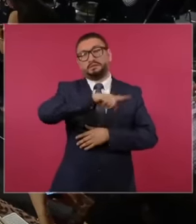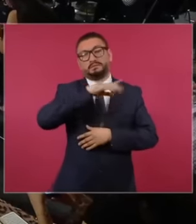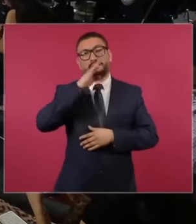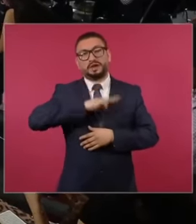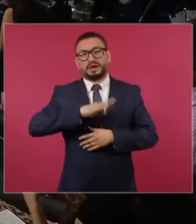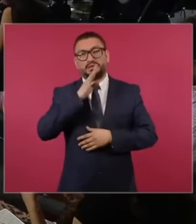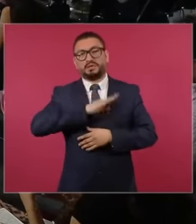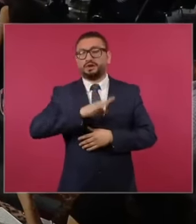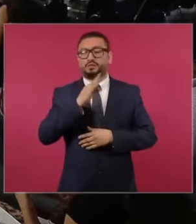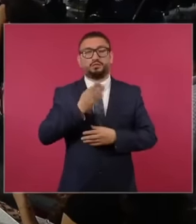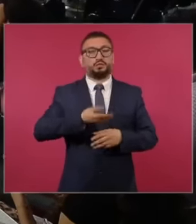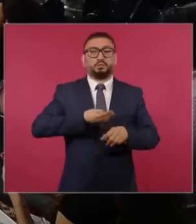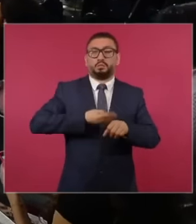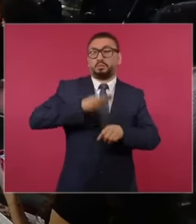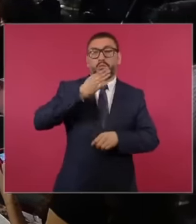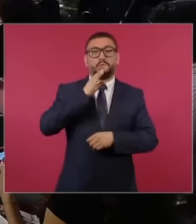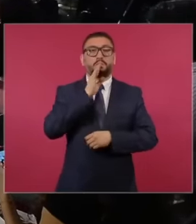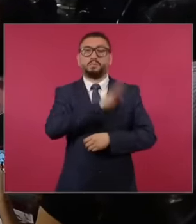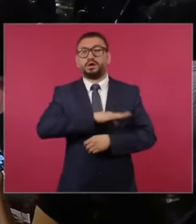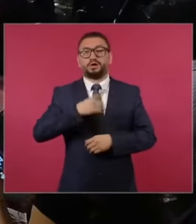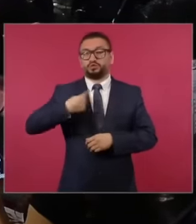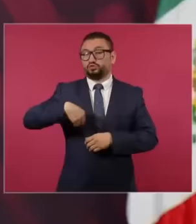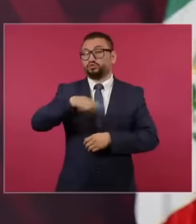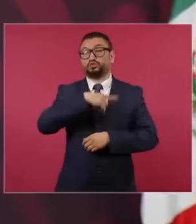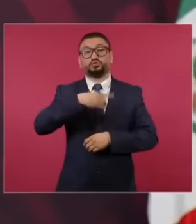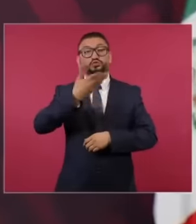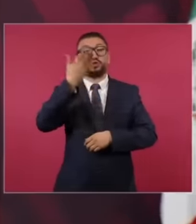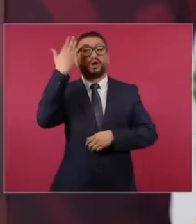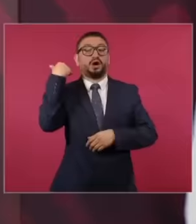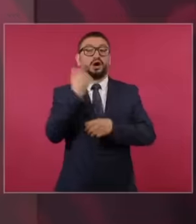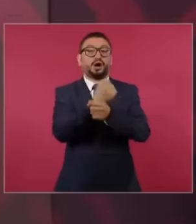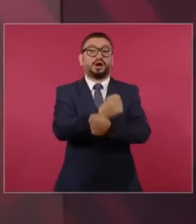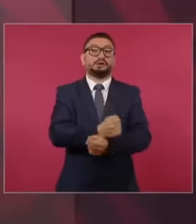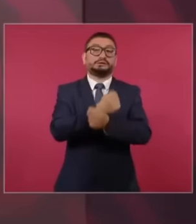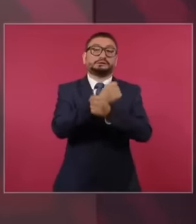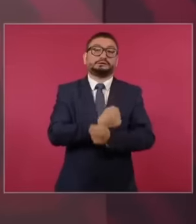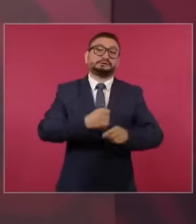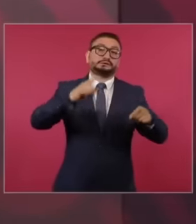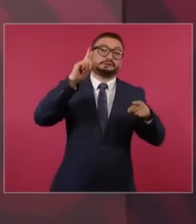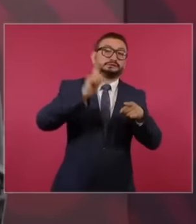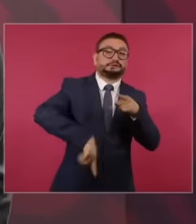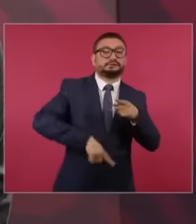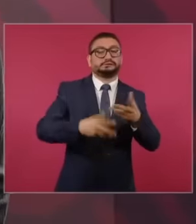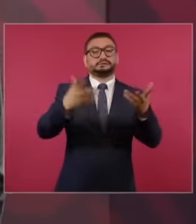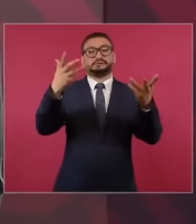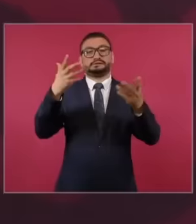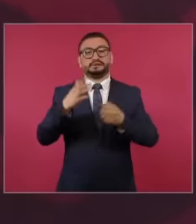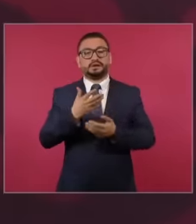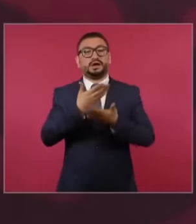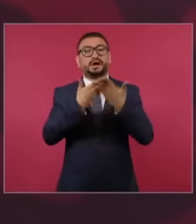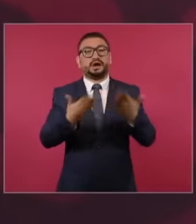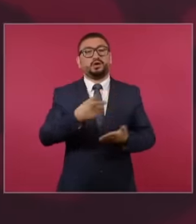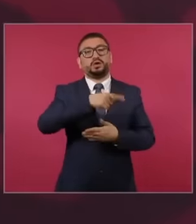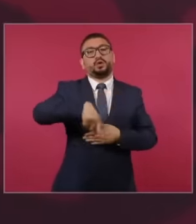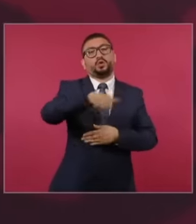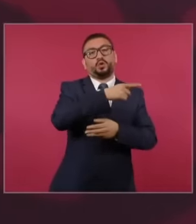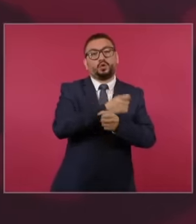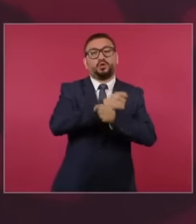the people are very bad, if we took off their chains and they put the